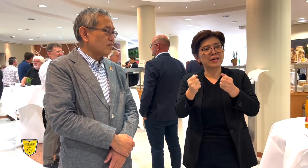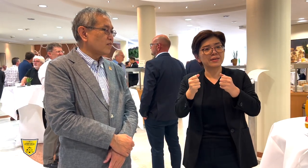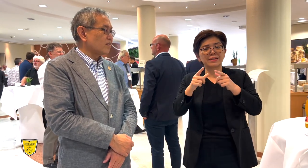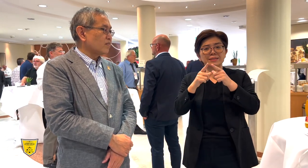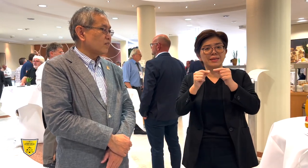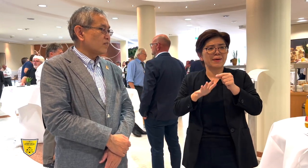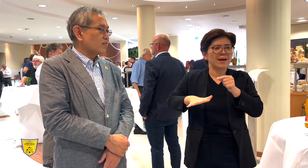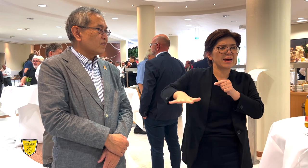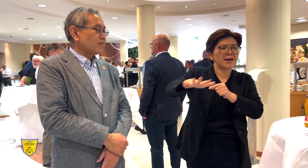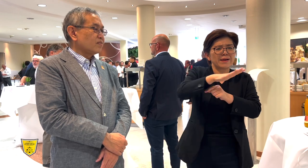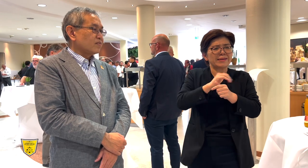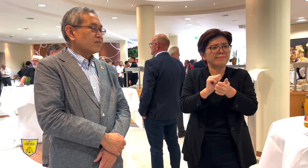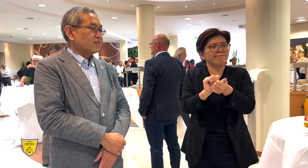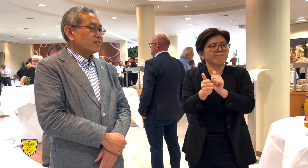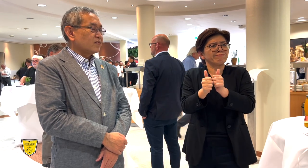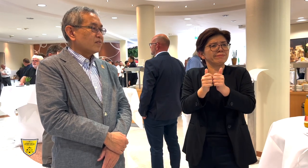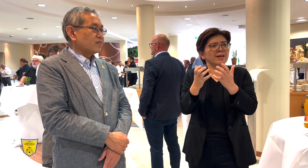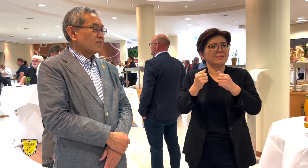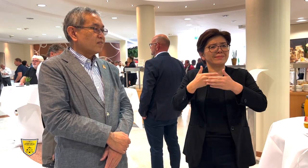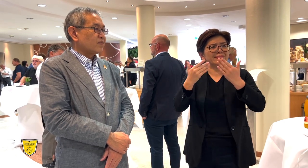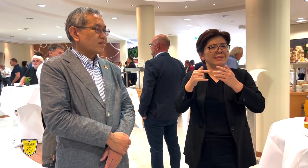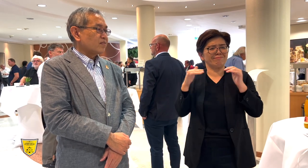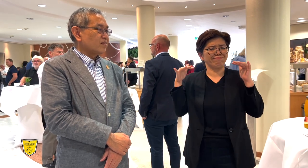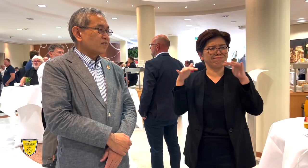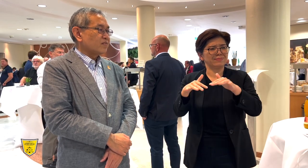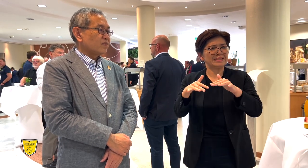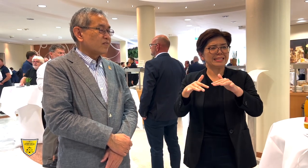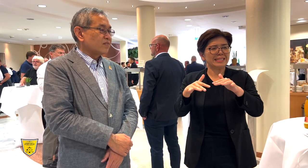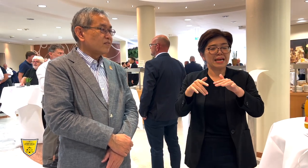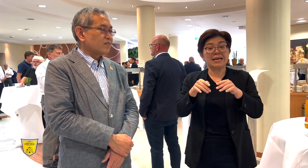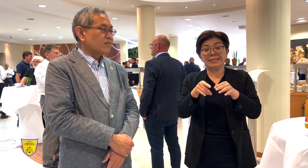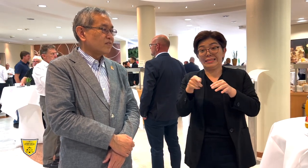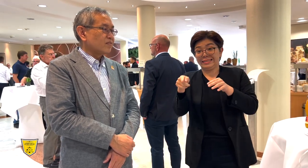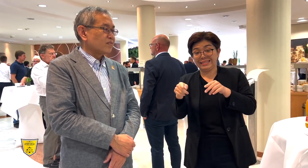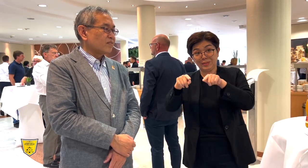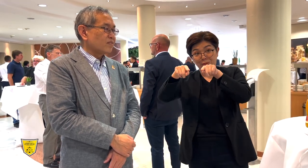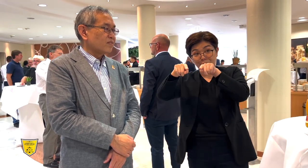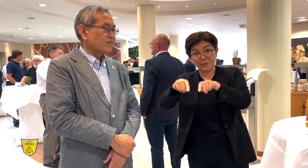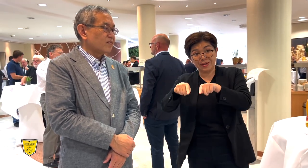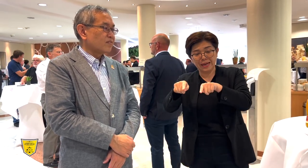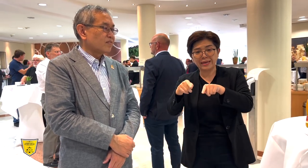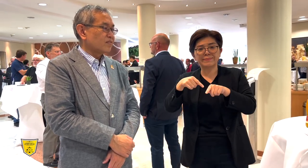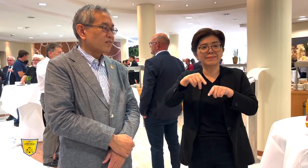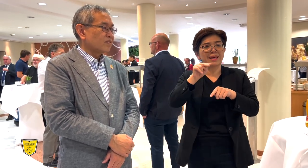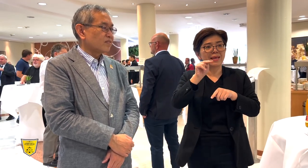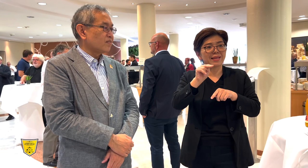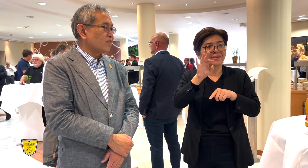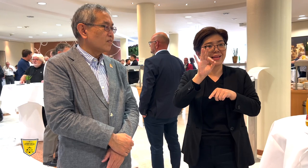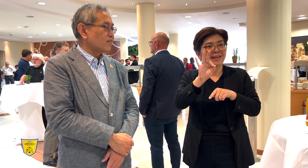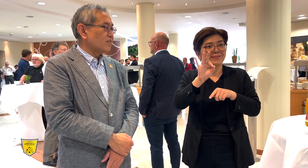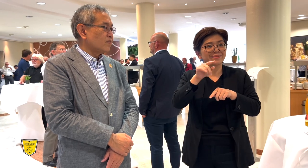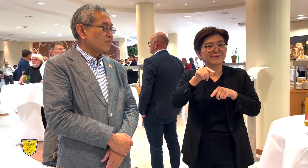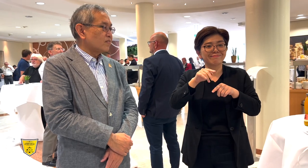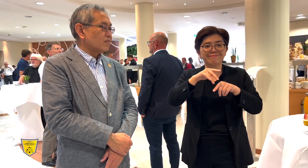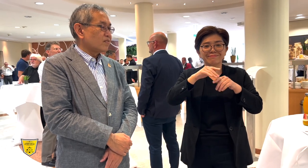October is already filled with local Japan sports events.